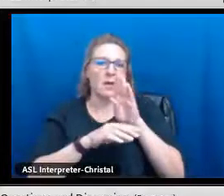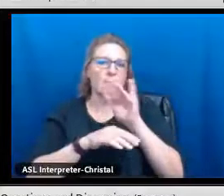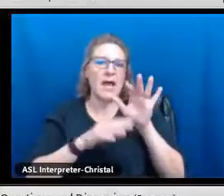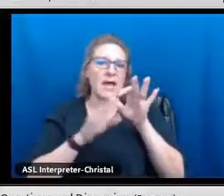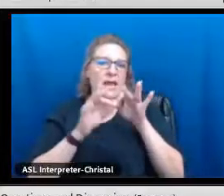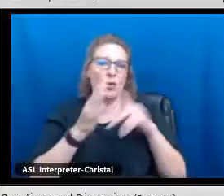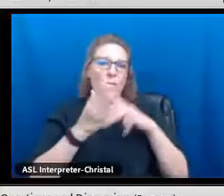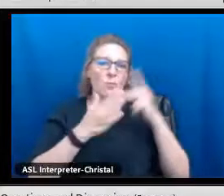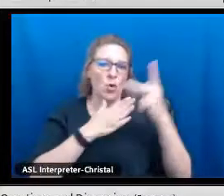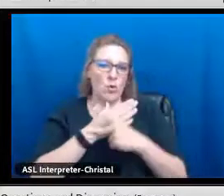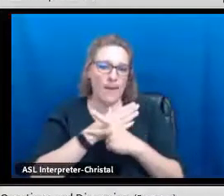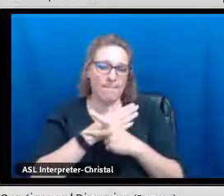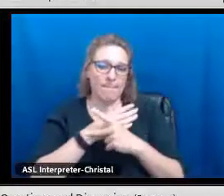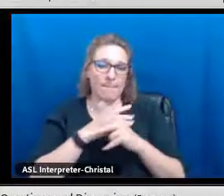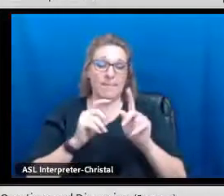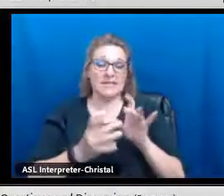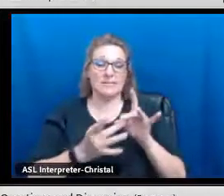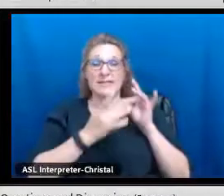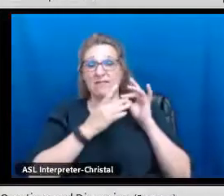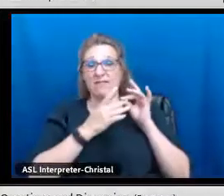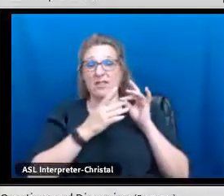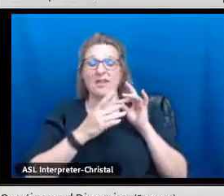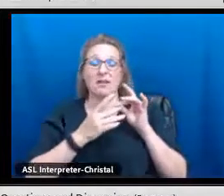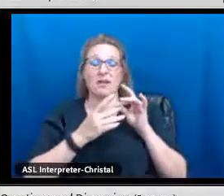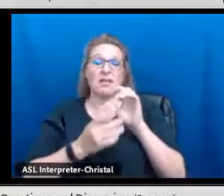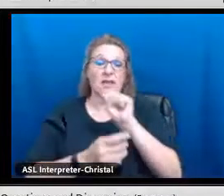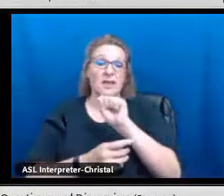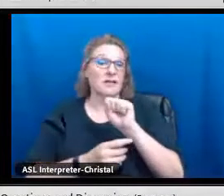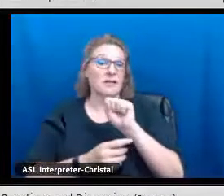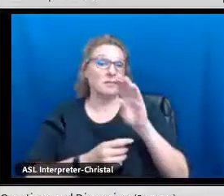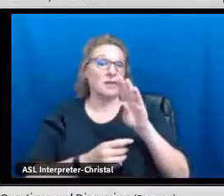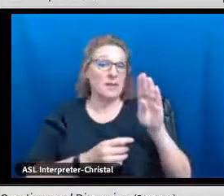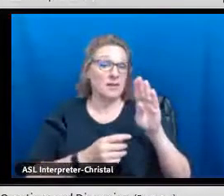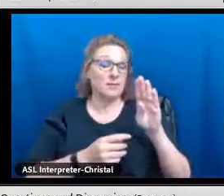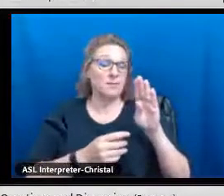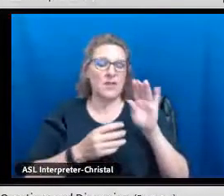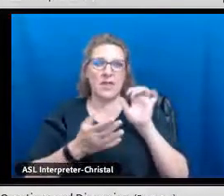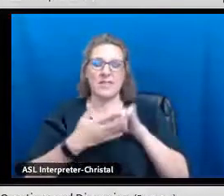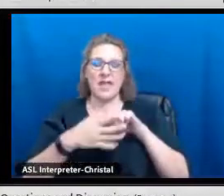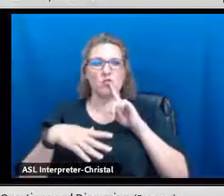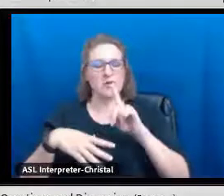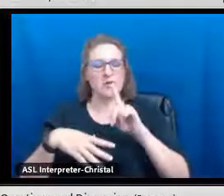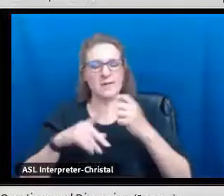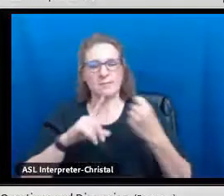school districts are doing to promote their bilingual program, but most specifically,